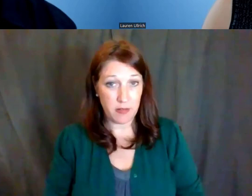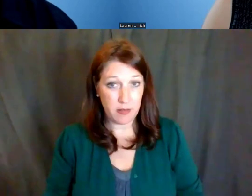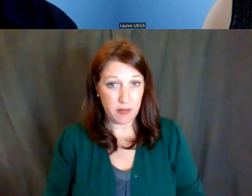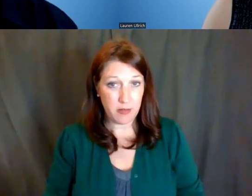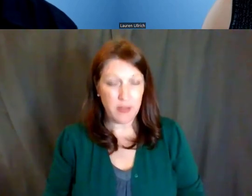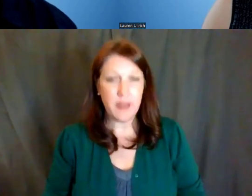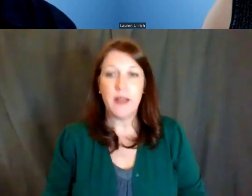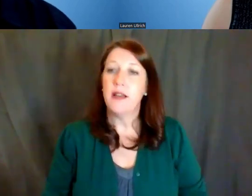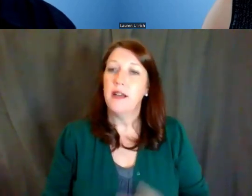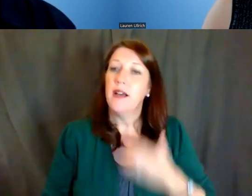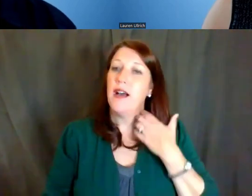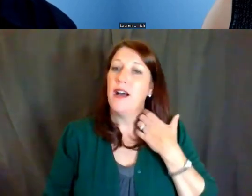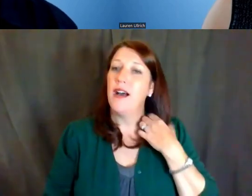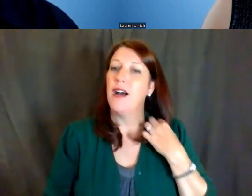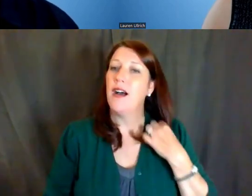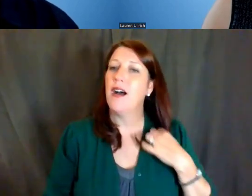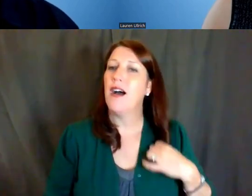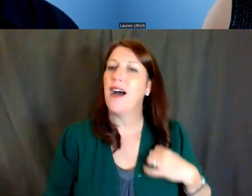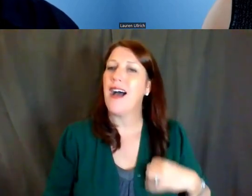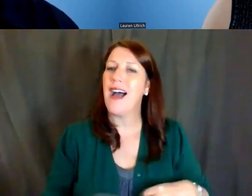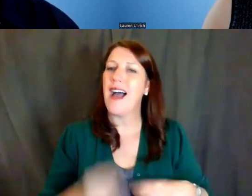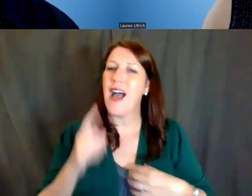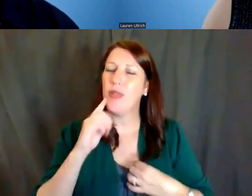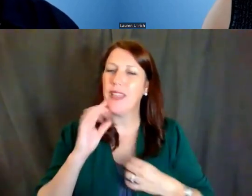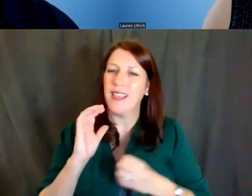I don't believe that's within our control.